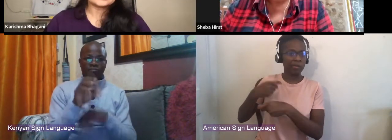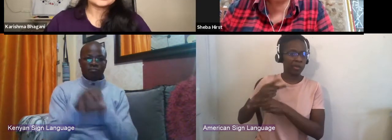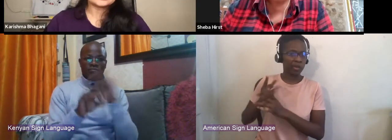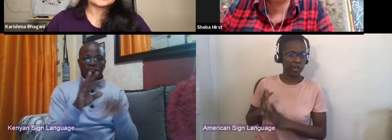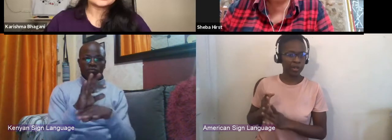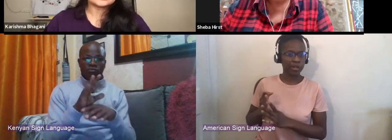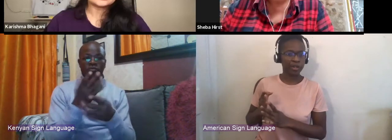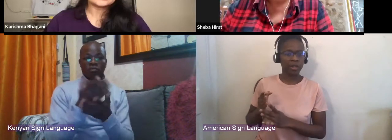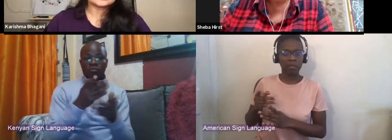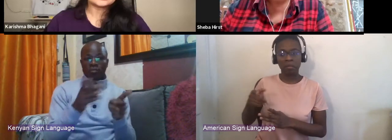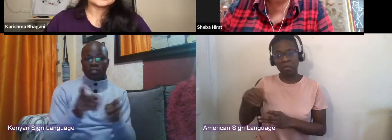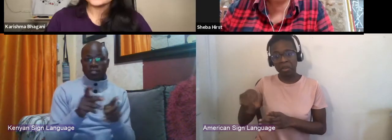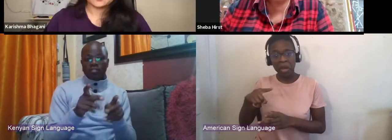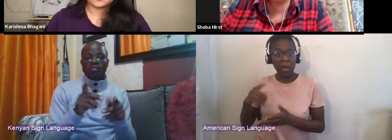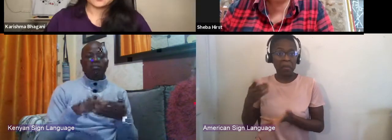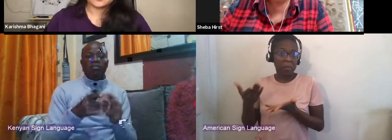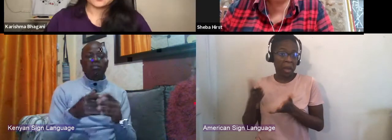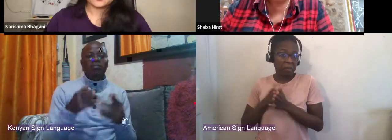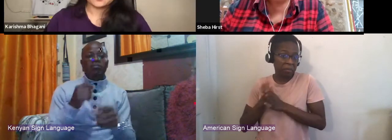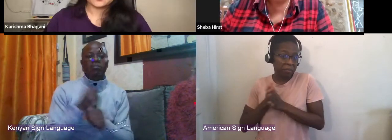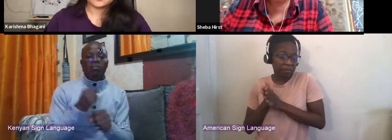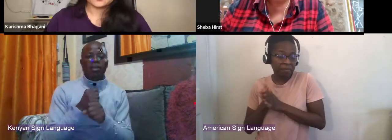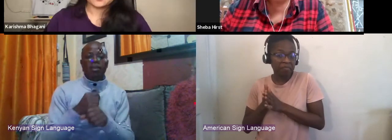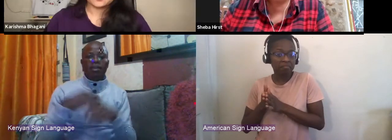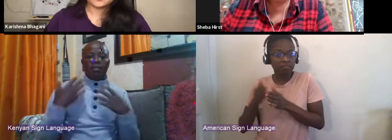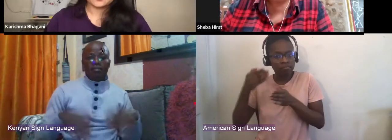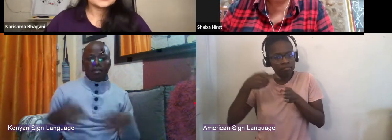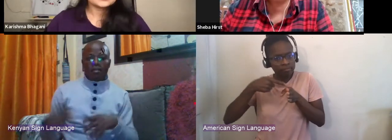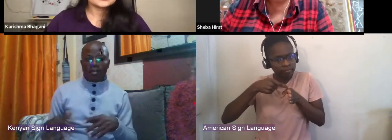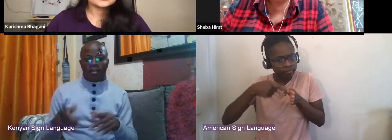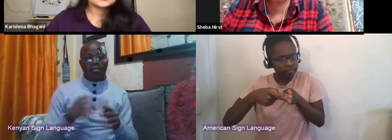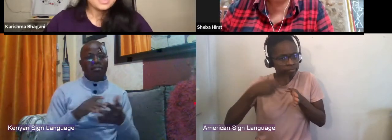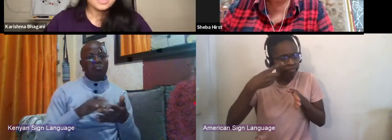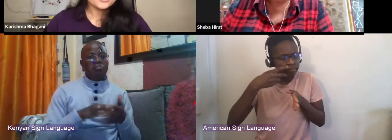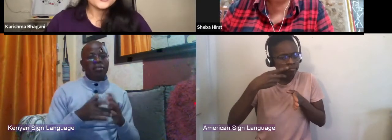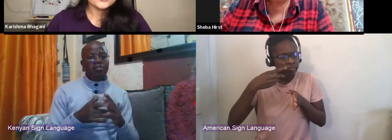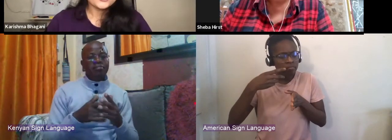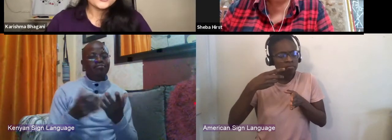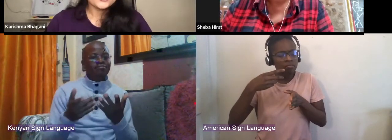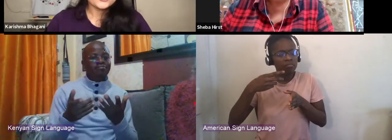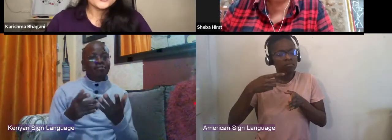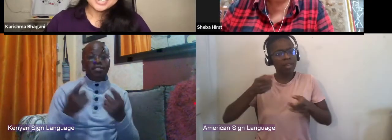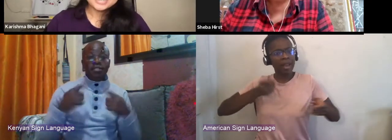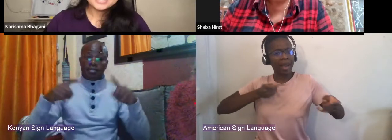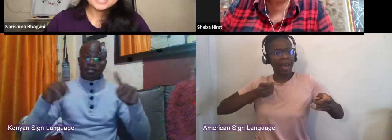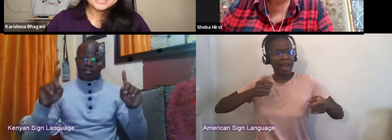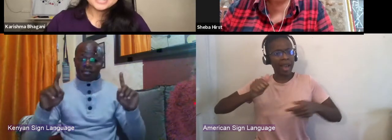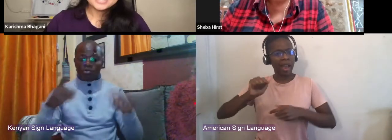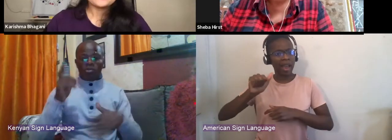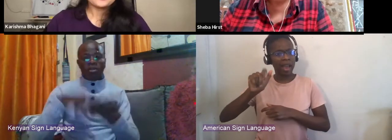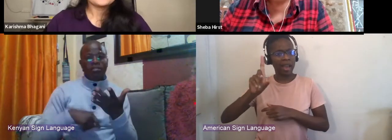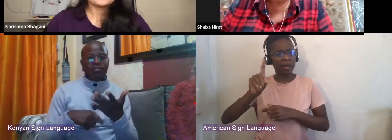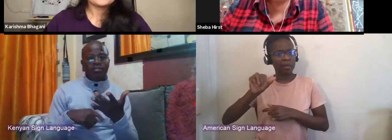of making theater, making any sort of art happen. What... I know you don't like this question